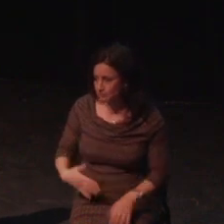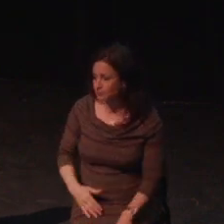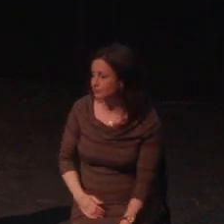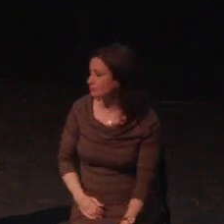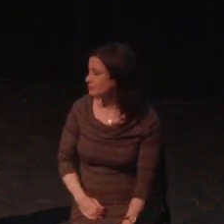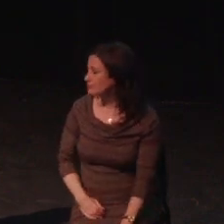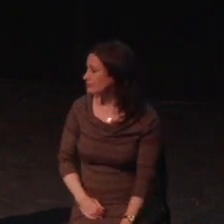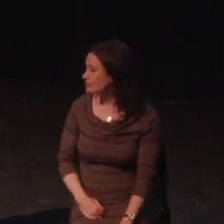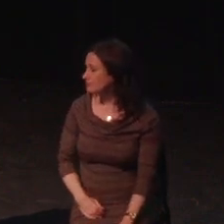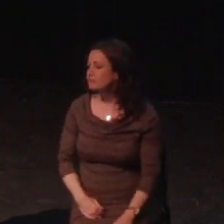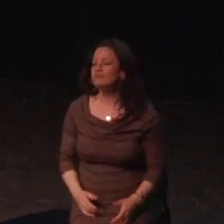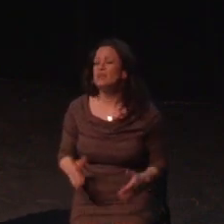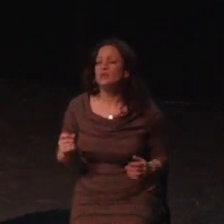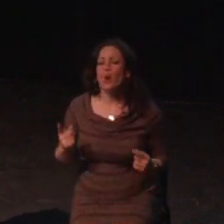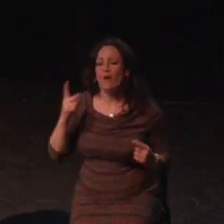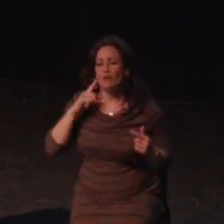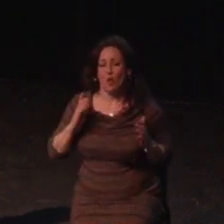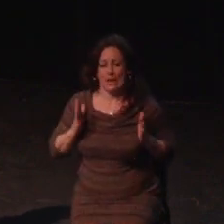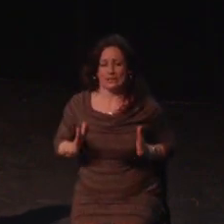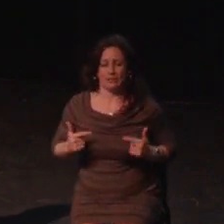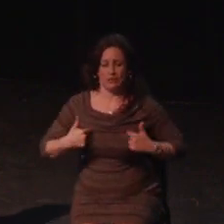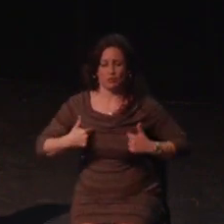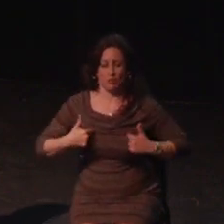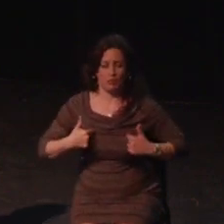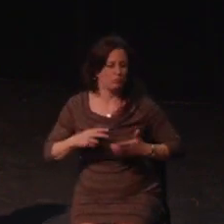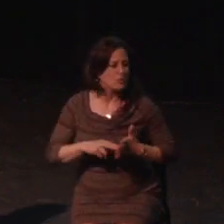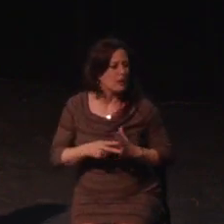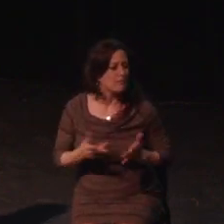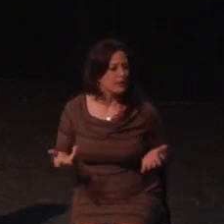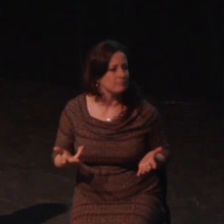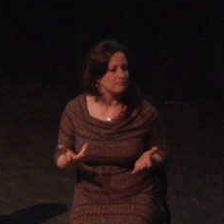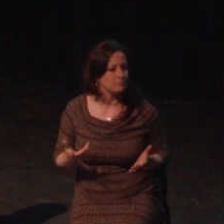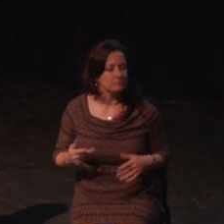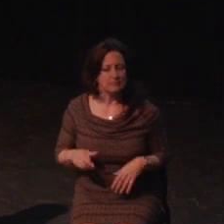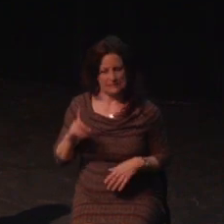Dishonored isn't the only game I simply been unable to play,